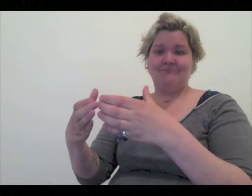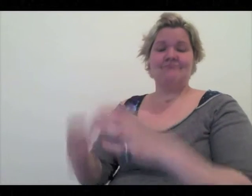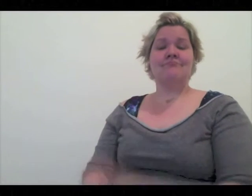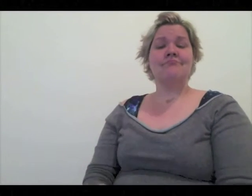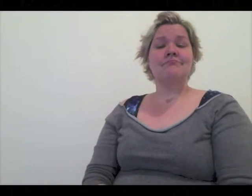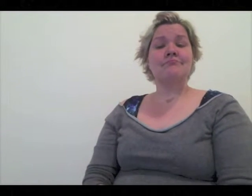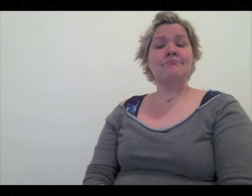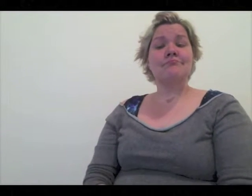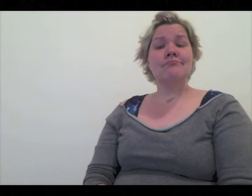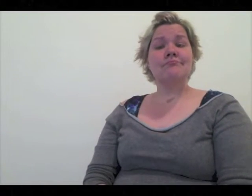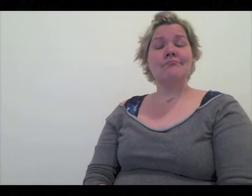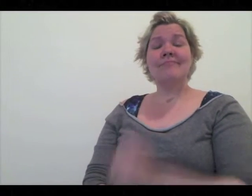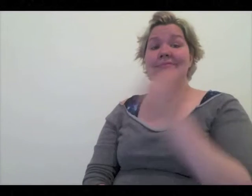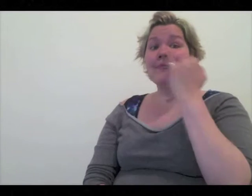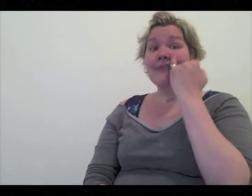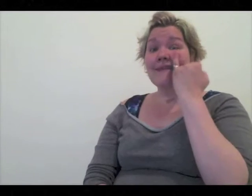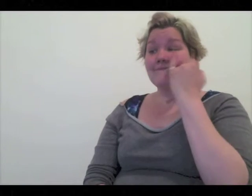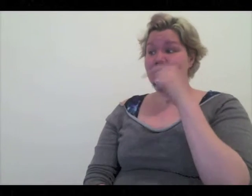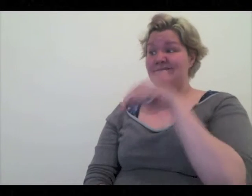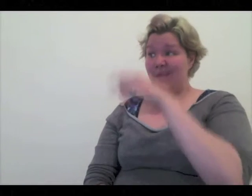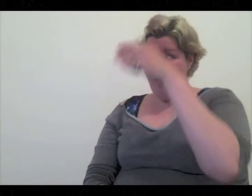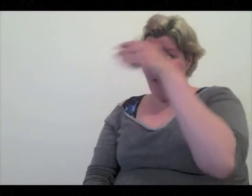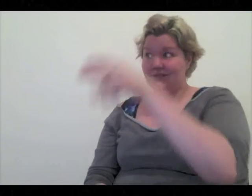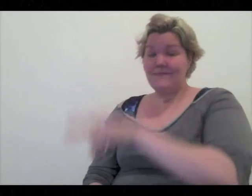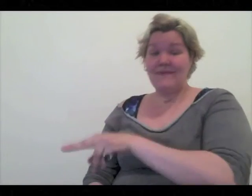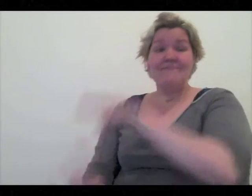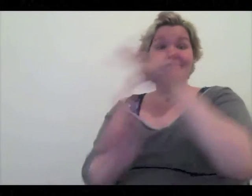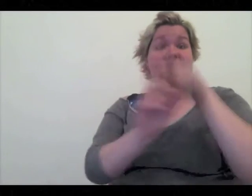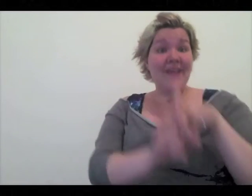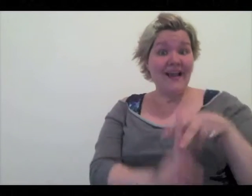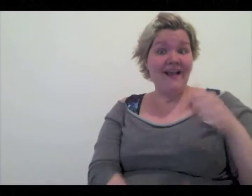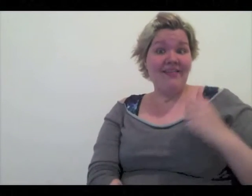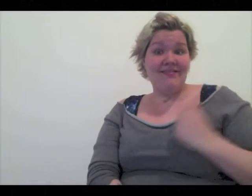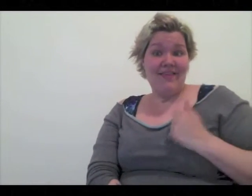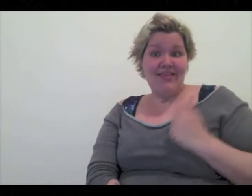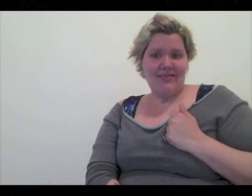If this concept was re-introduced in Canada,